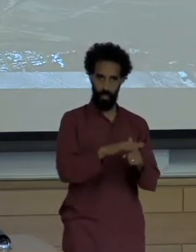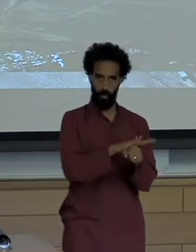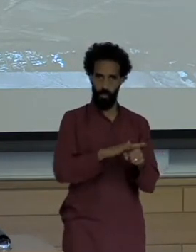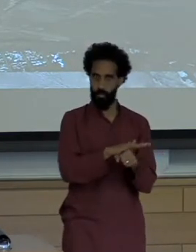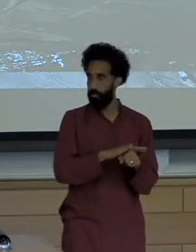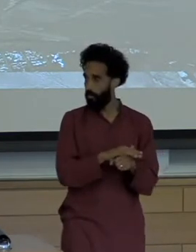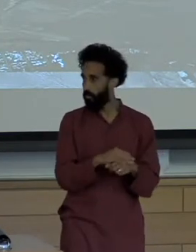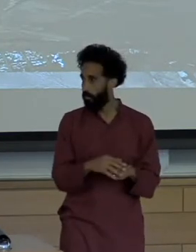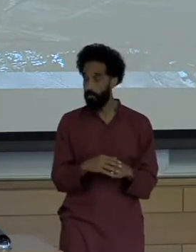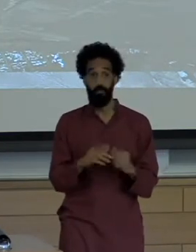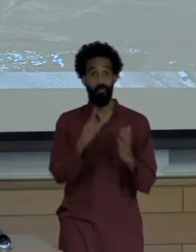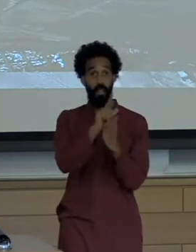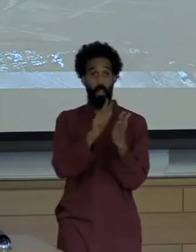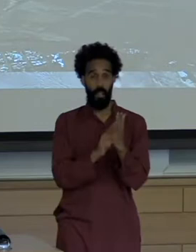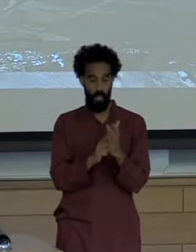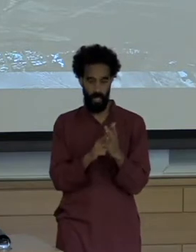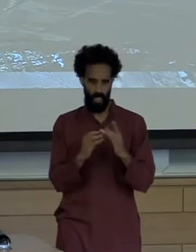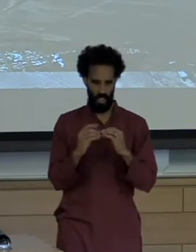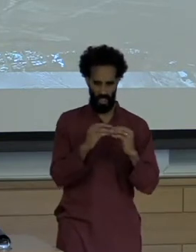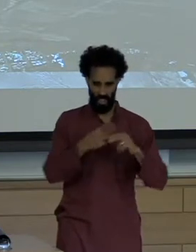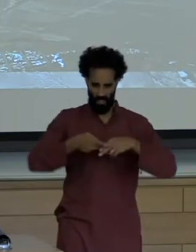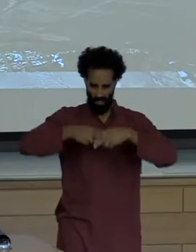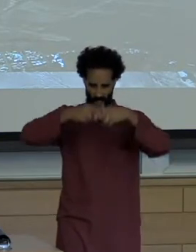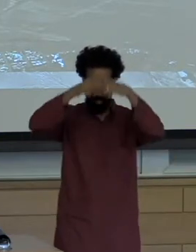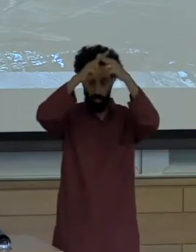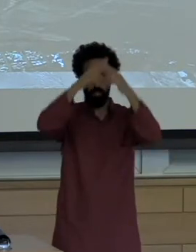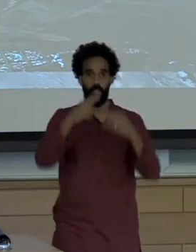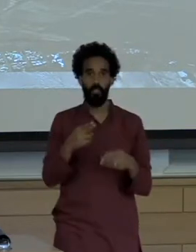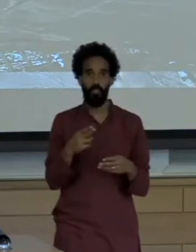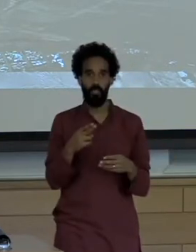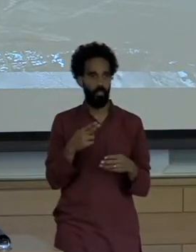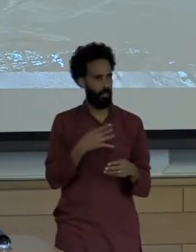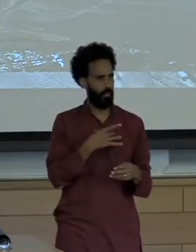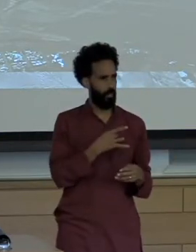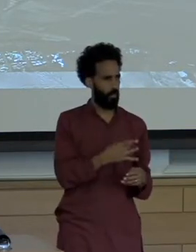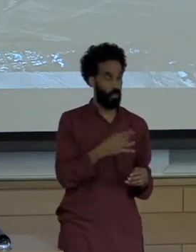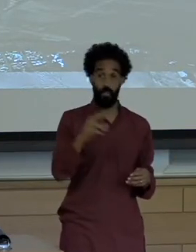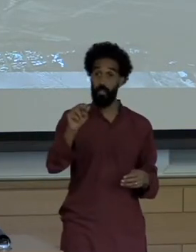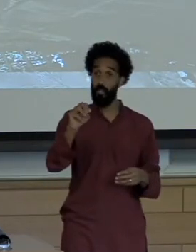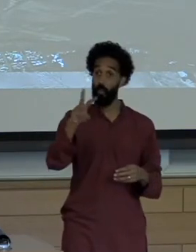national news reports excluded the stories of those integer people and